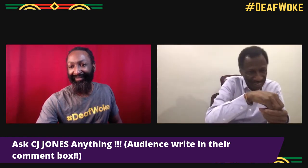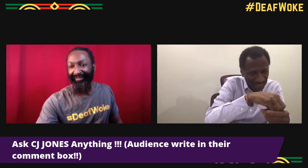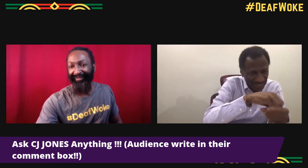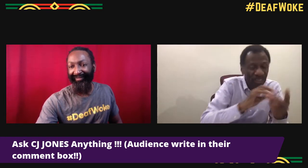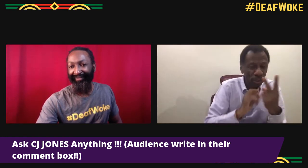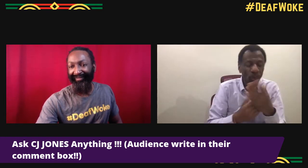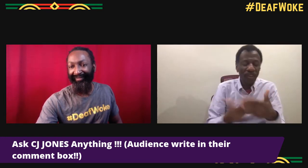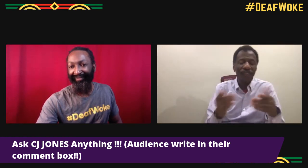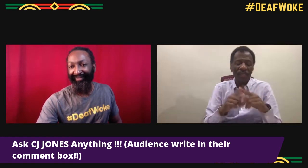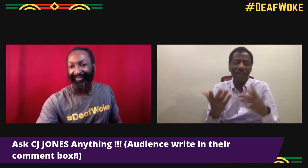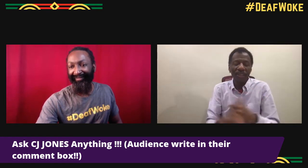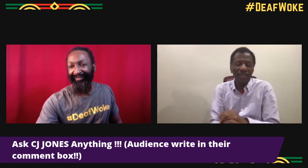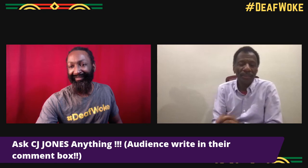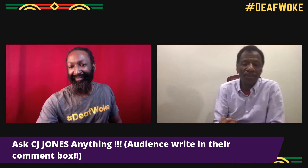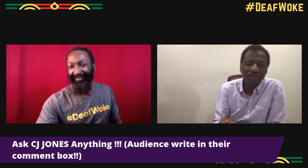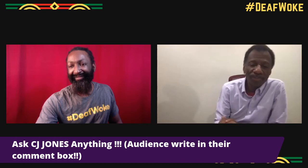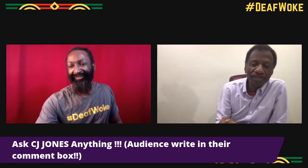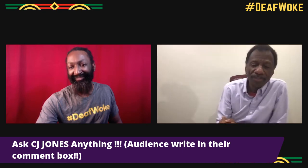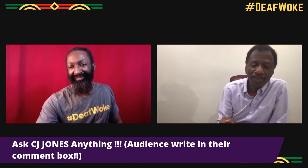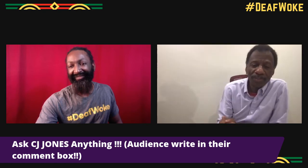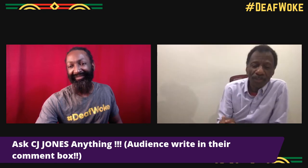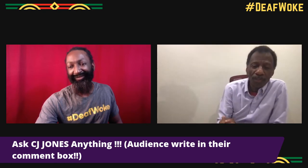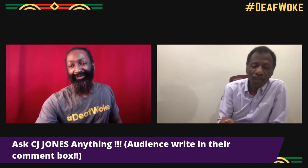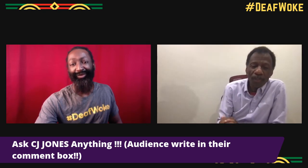a role that I could be able to be involved in writing.